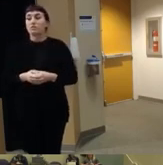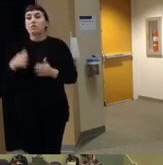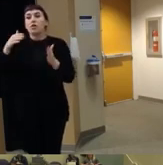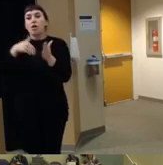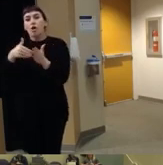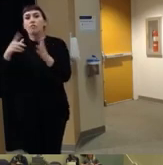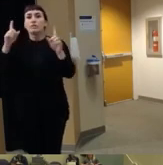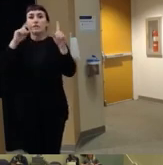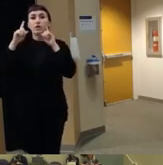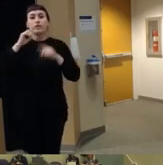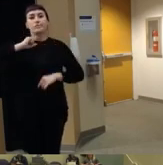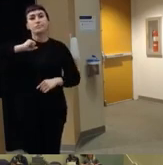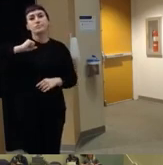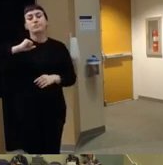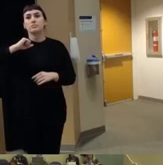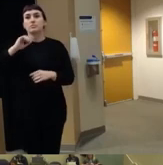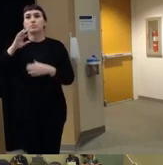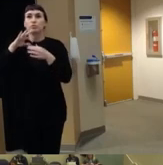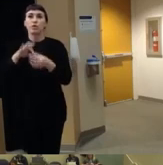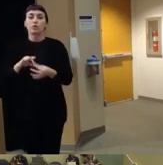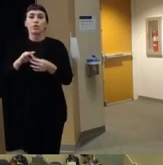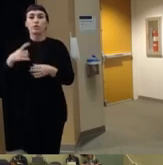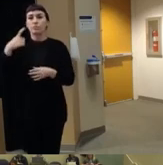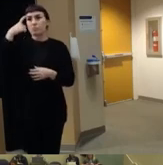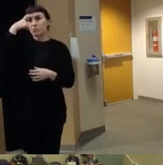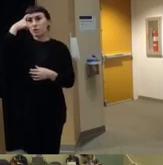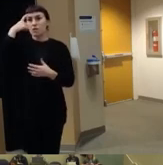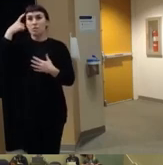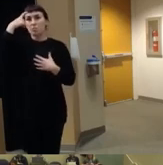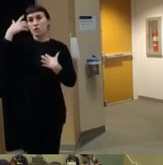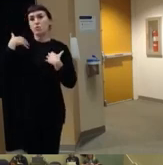of this push back about um mental health you know it's a mental health problem you know if